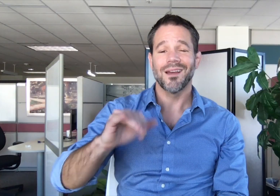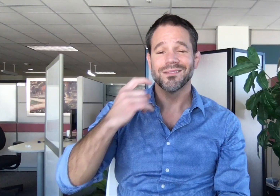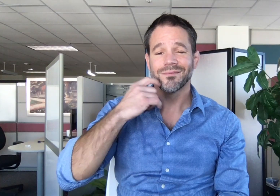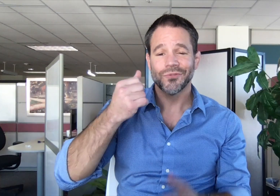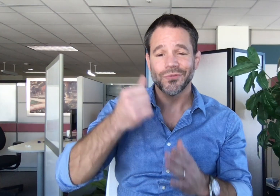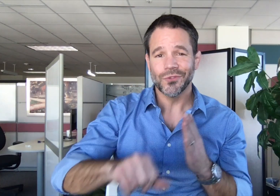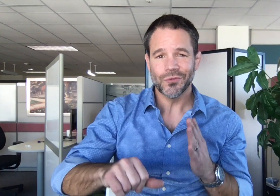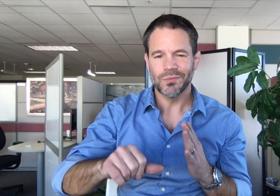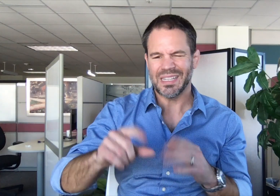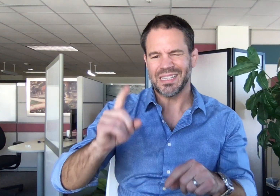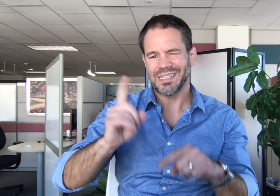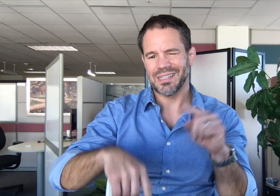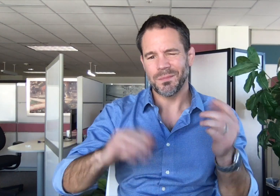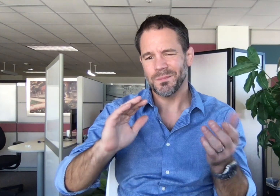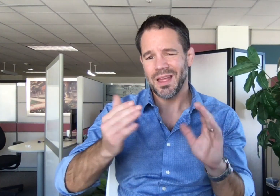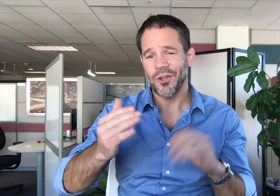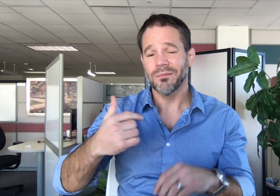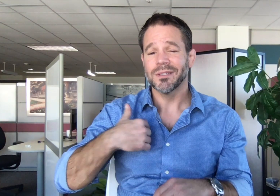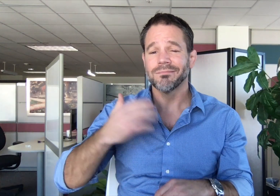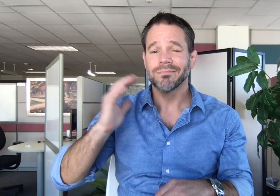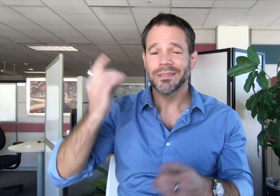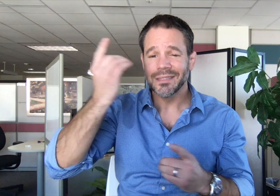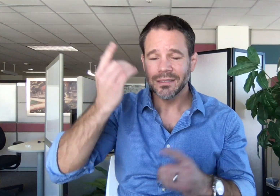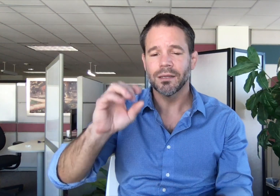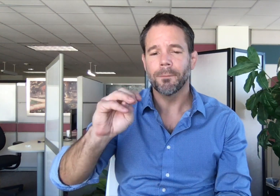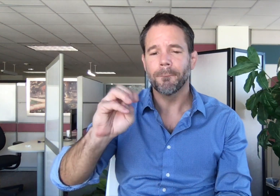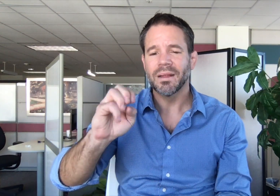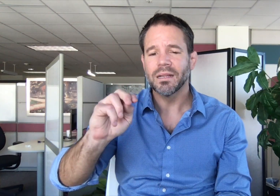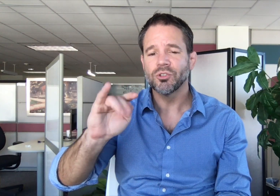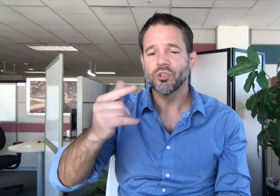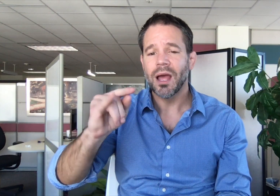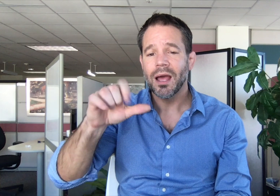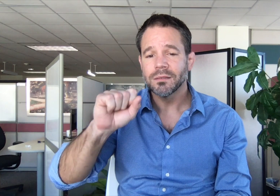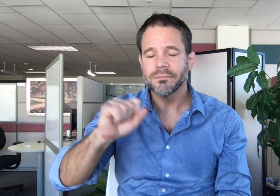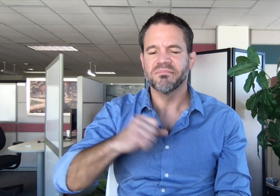My recent experience is not comparable to the near-fatal bout with meningitis disease